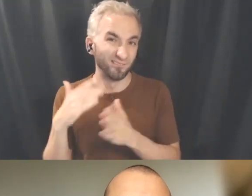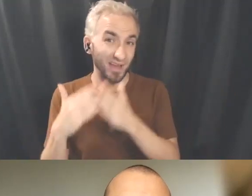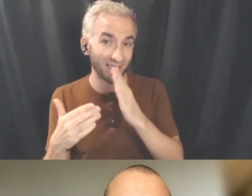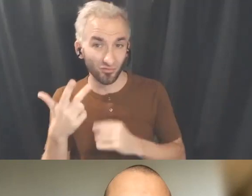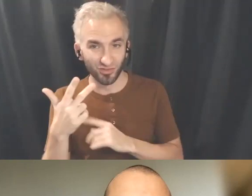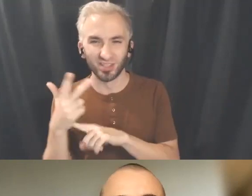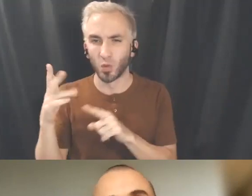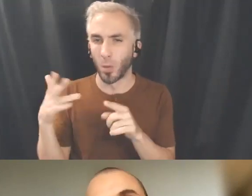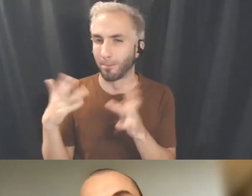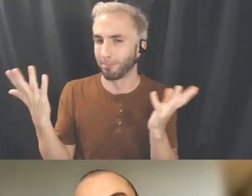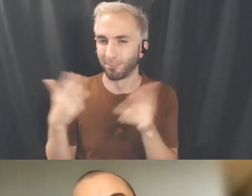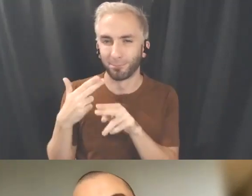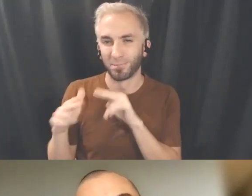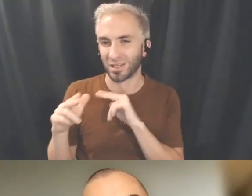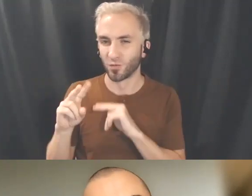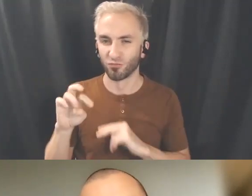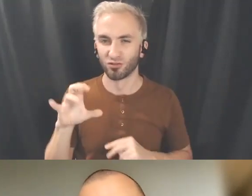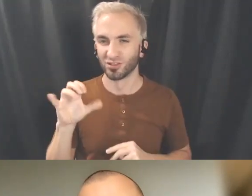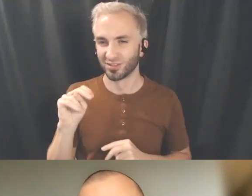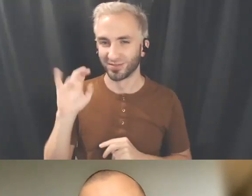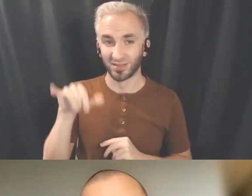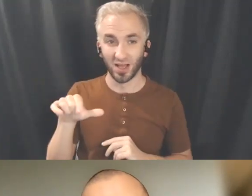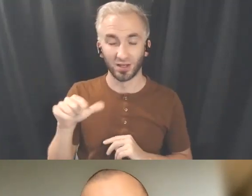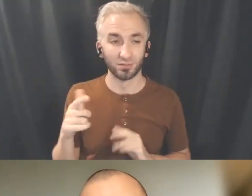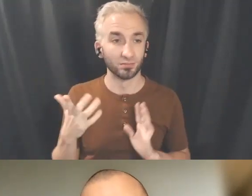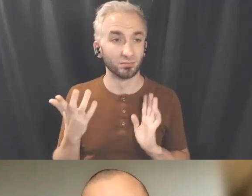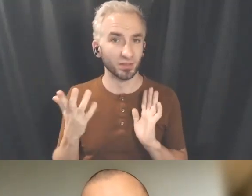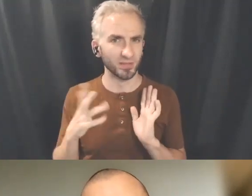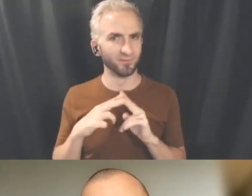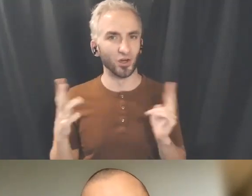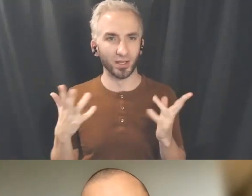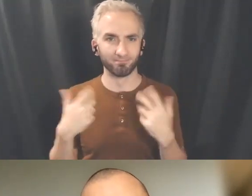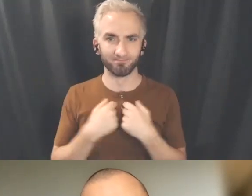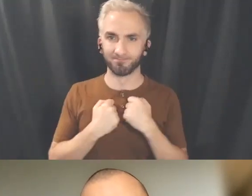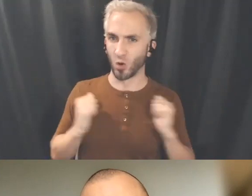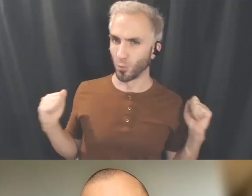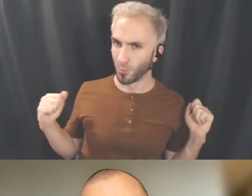process and it's quite vulnerable and we just kind of experimented and shared some of the